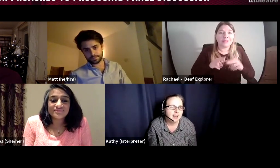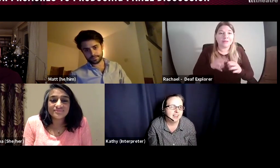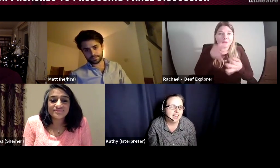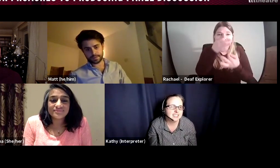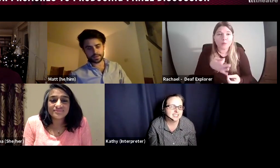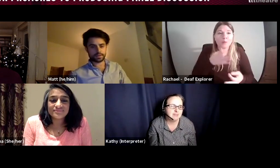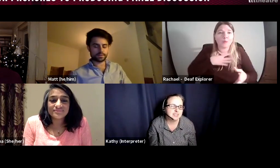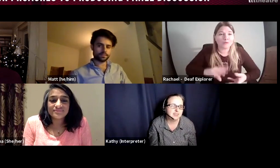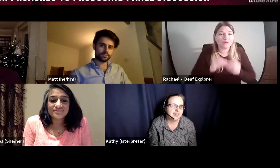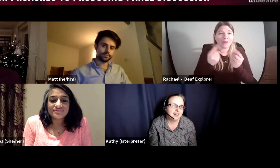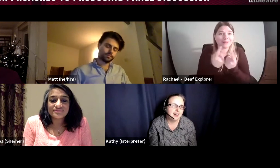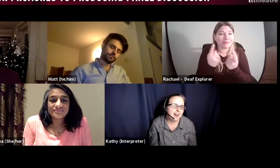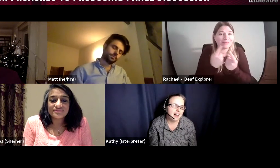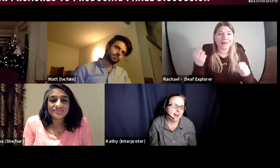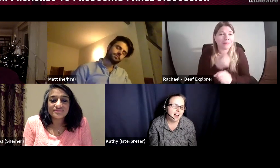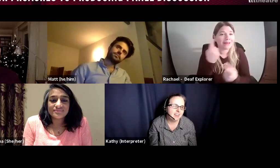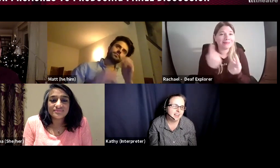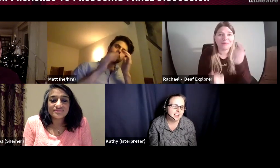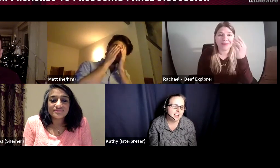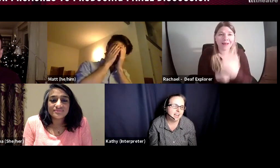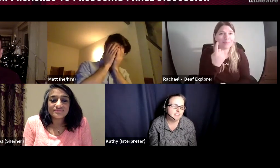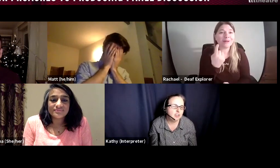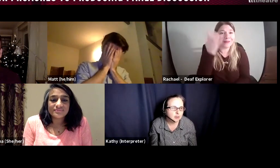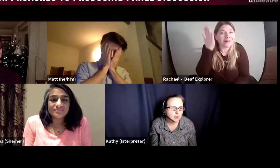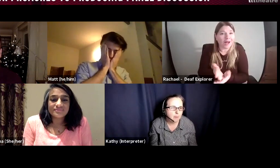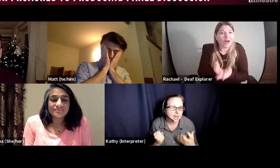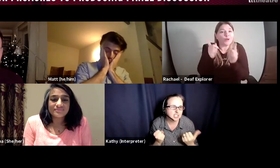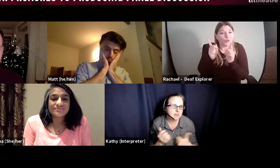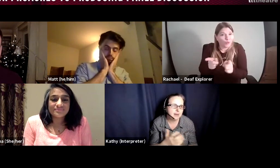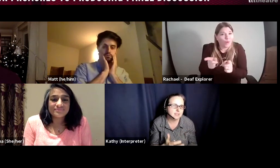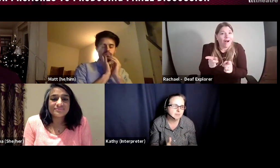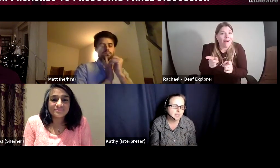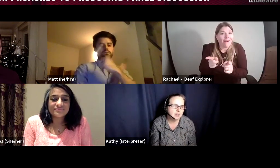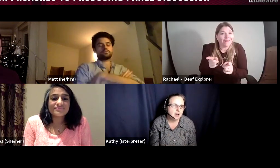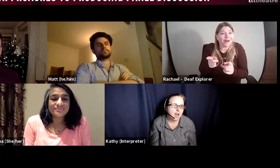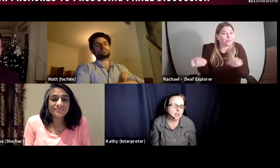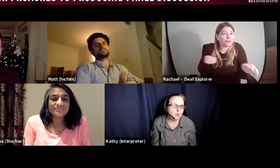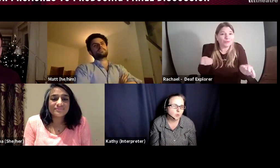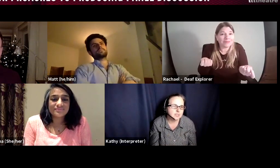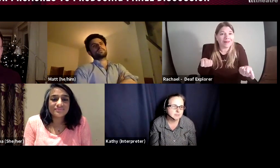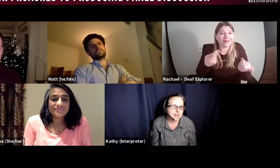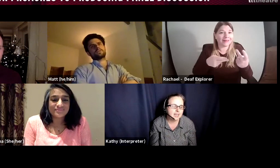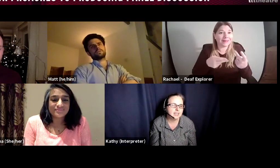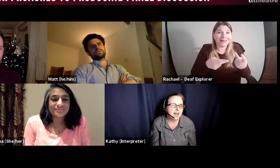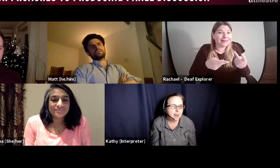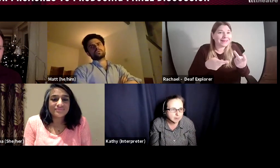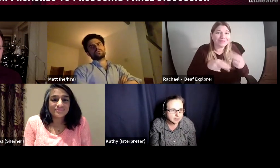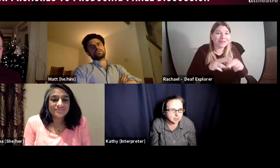Yes absolutely. I think if you are passionate about something and you want to make it happen,